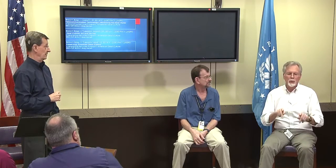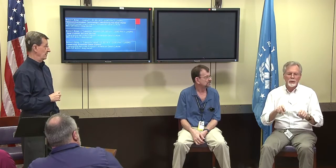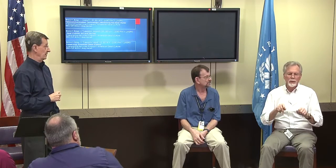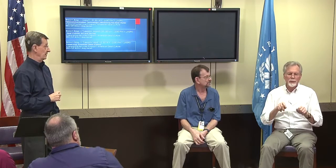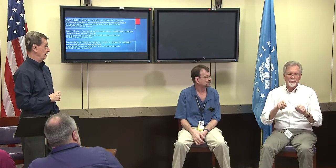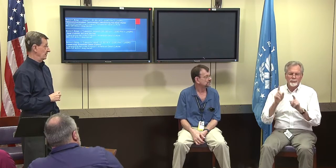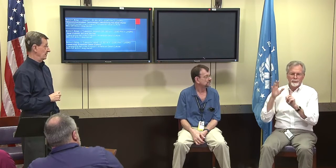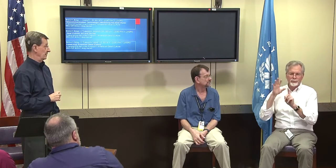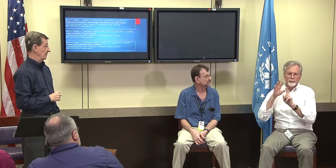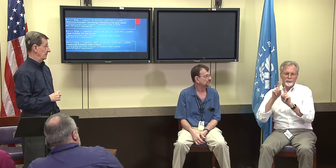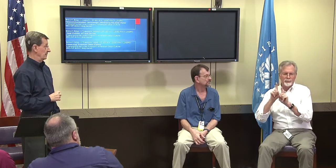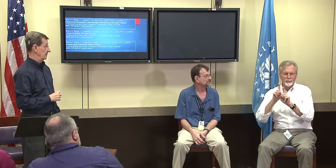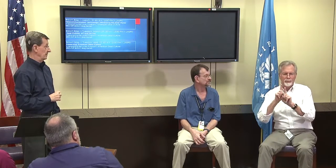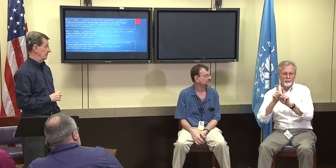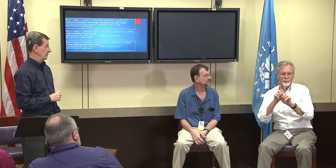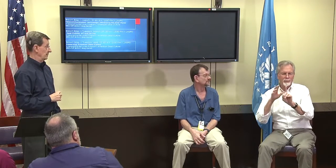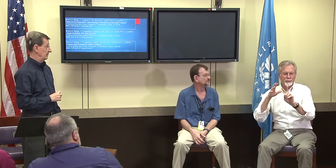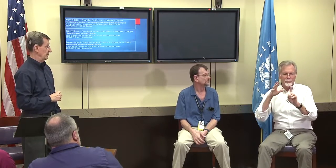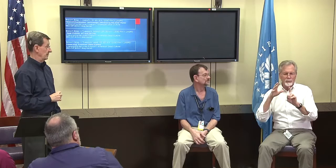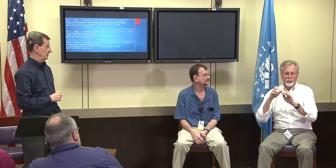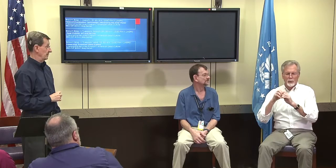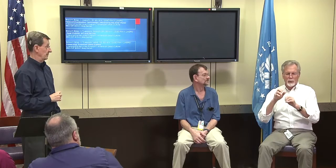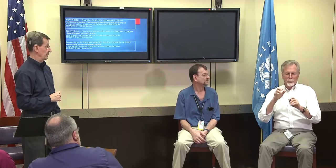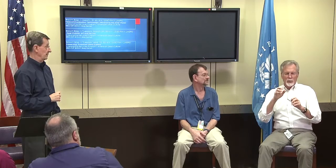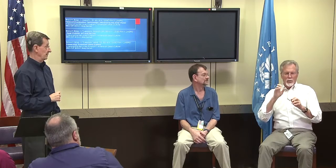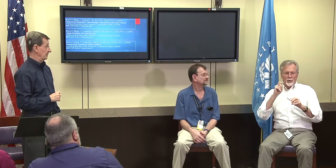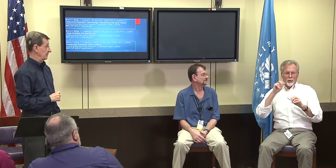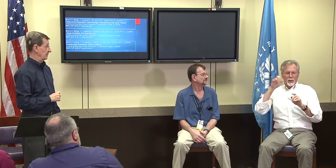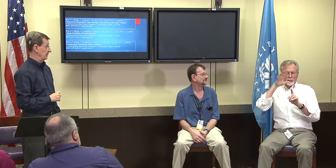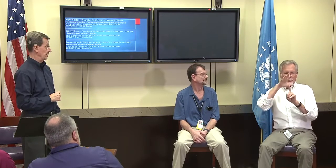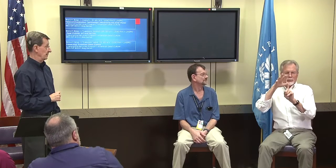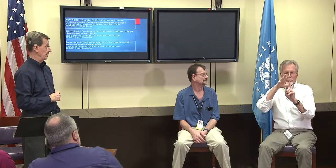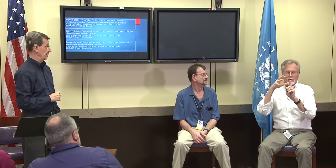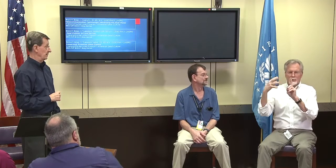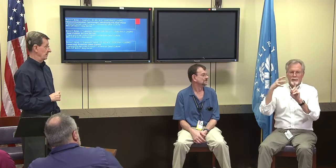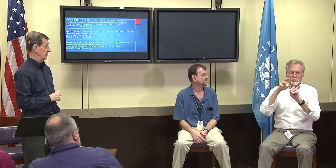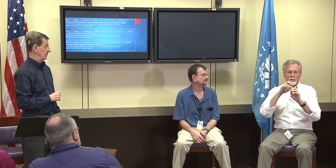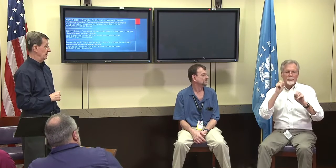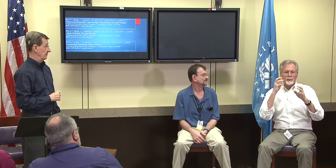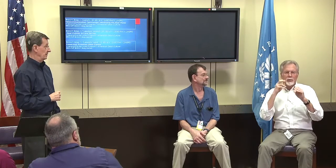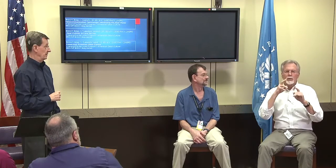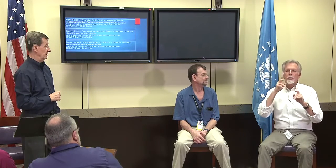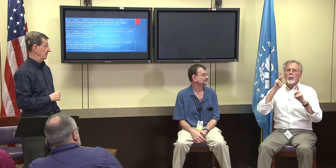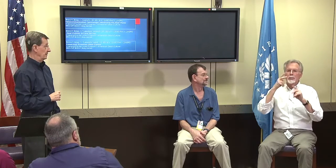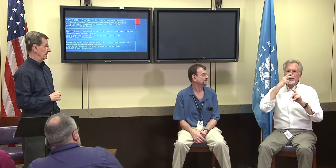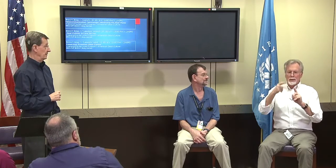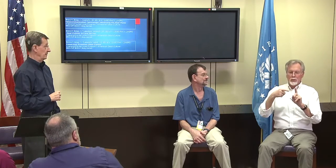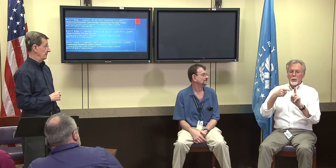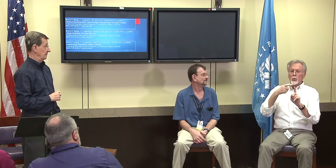in the video there having a person, having a little cart that they bring around with them with the camera on it.